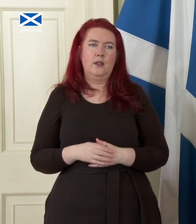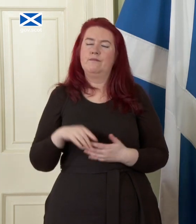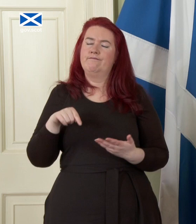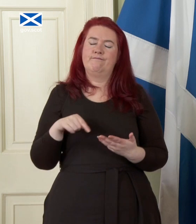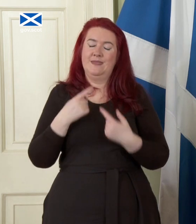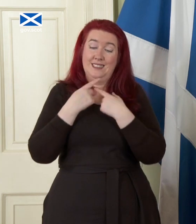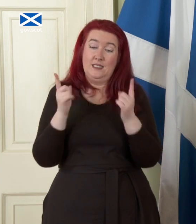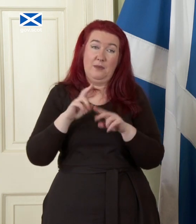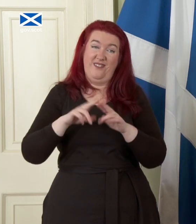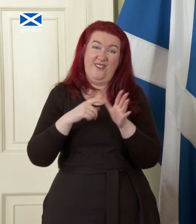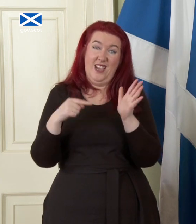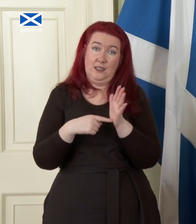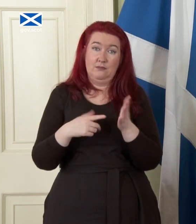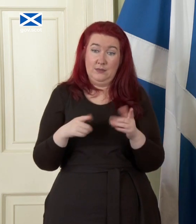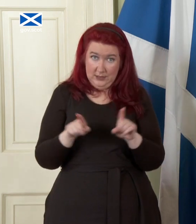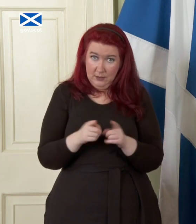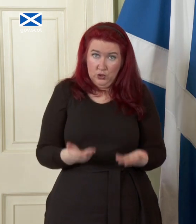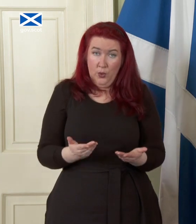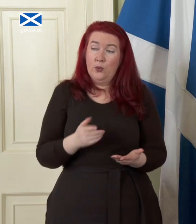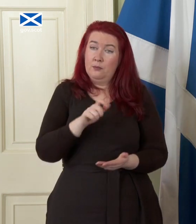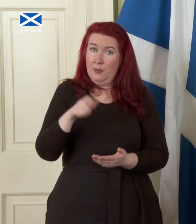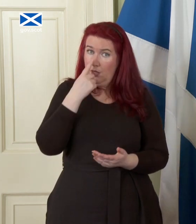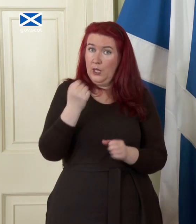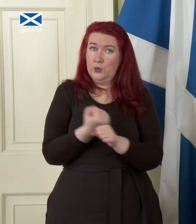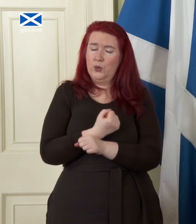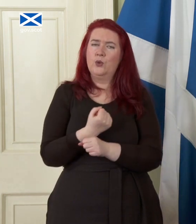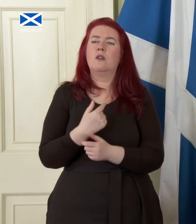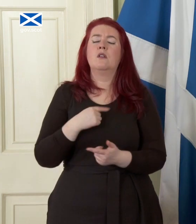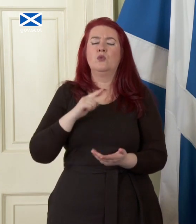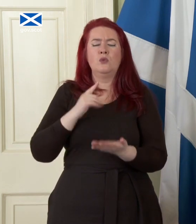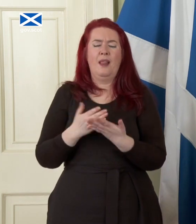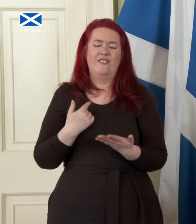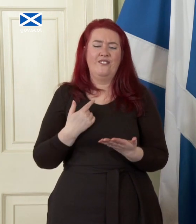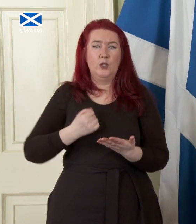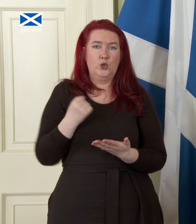fact uh what people can do right now I I don't believe that when Scotland has its own pound uh